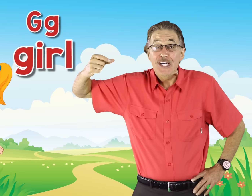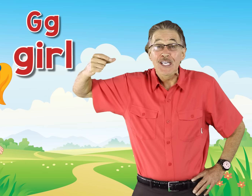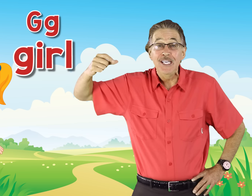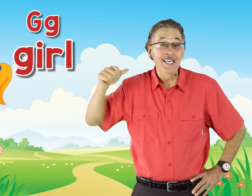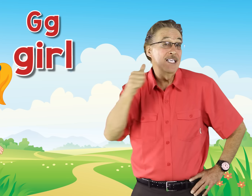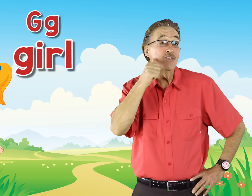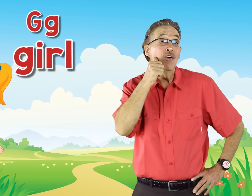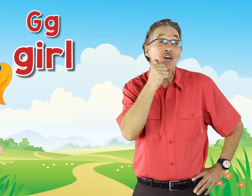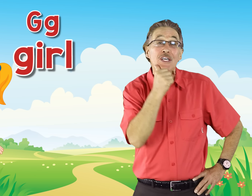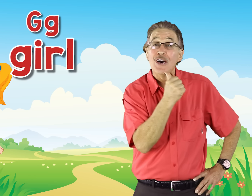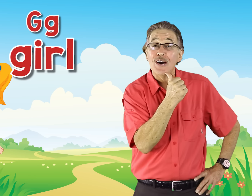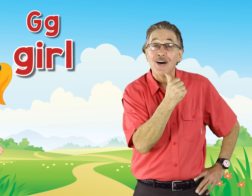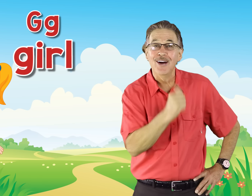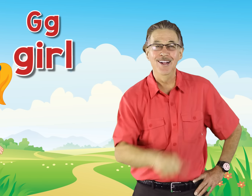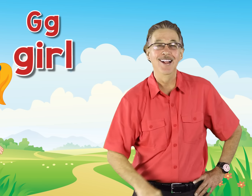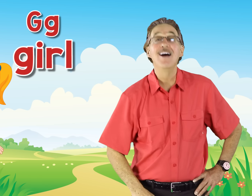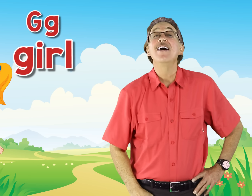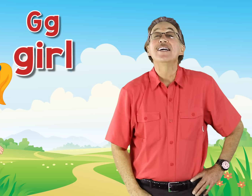G g is for girl